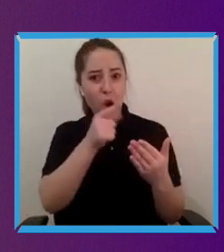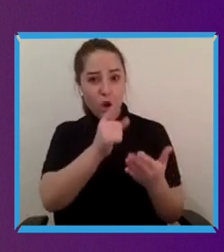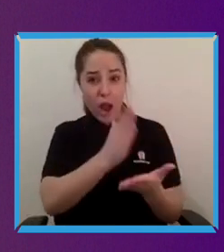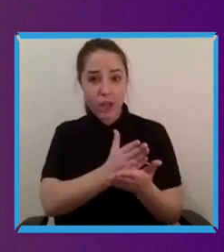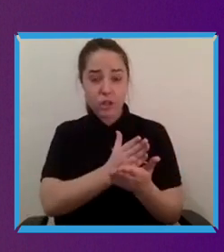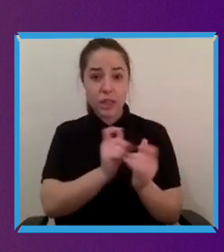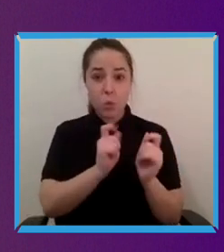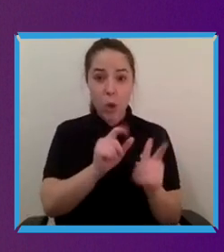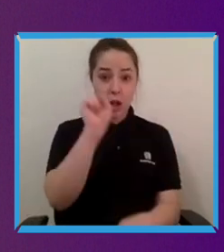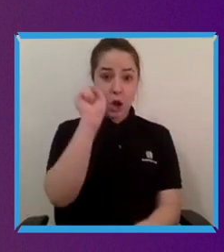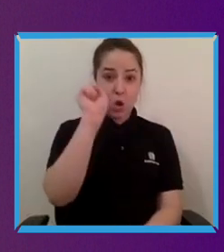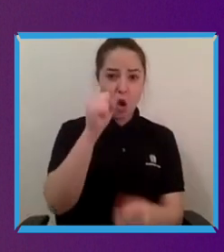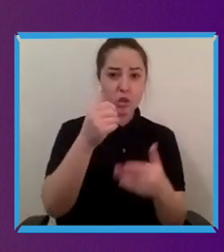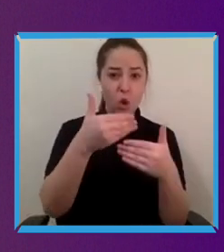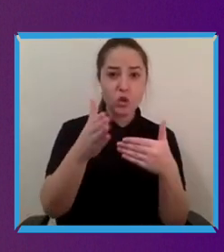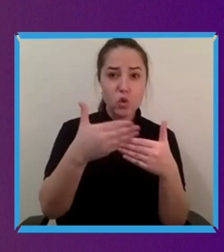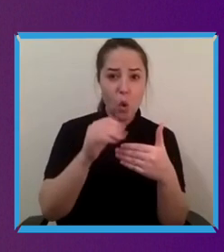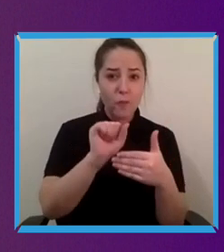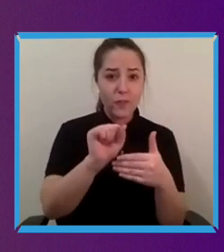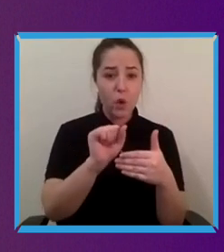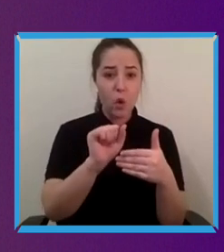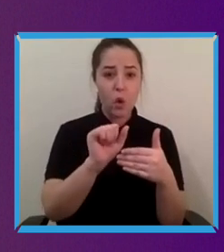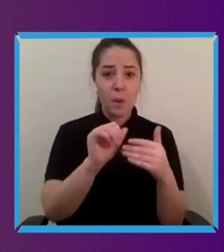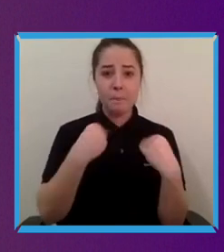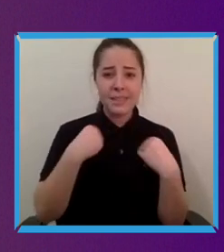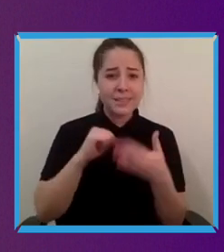like tell us a little bit about. Srin: yeah